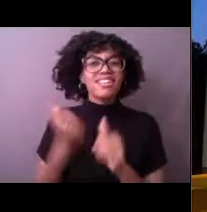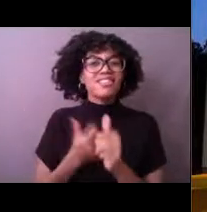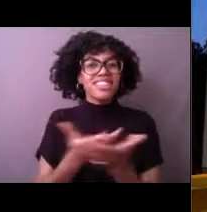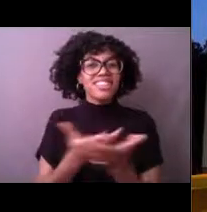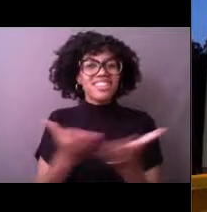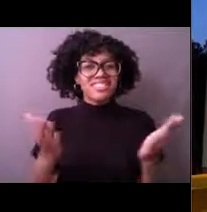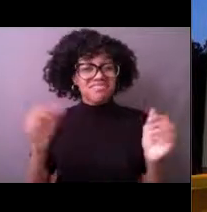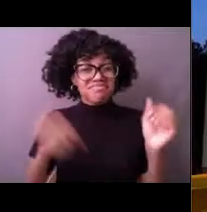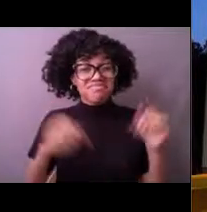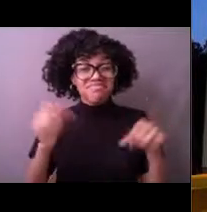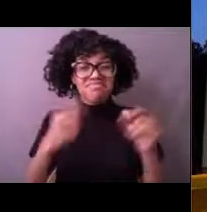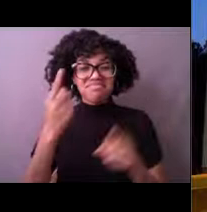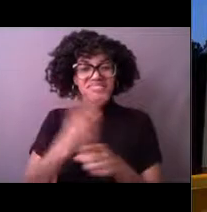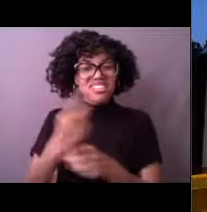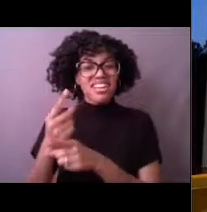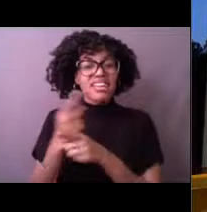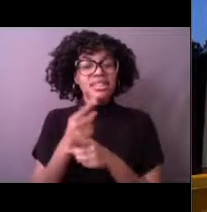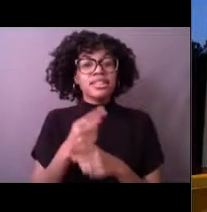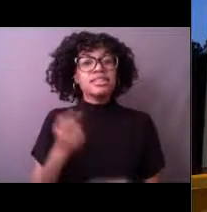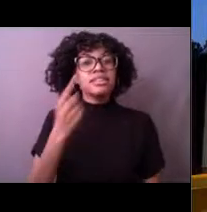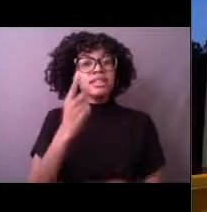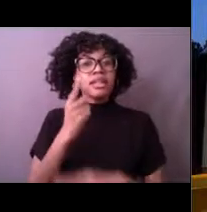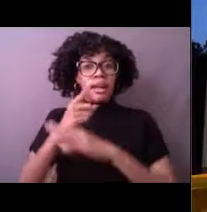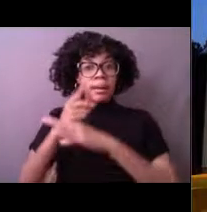Now our buoys, they don't have skin or eyes